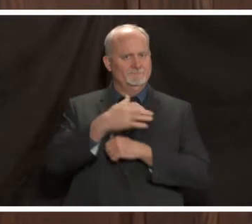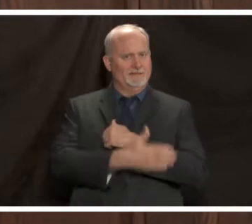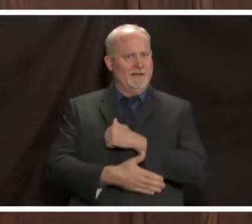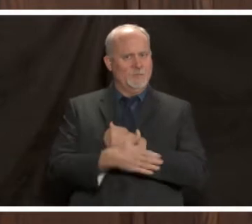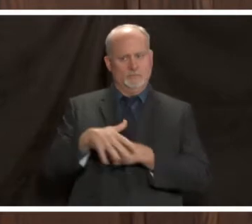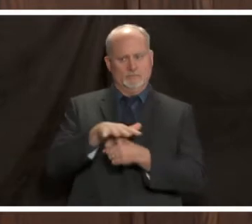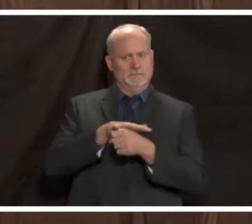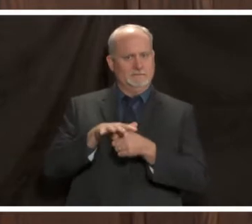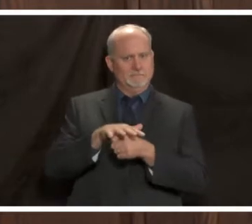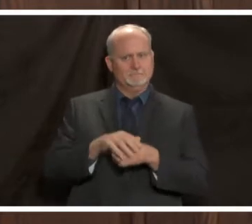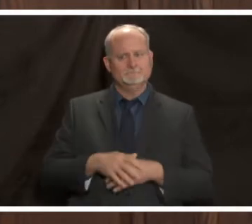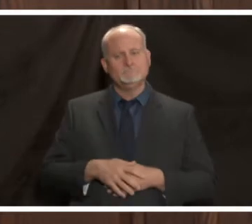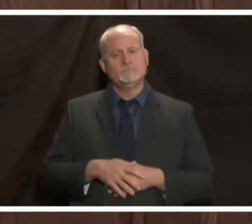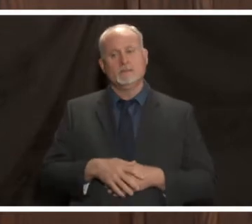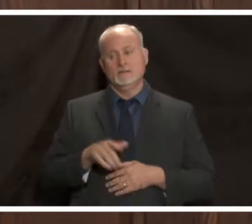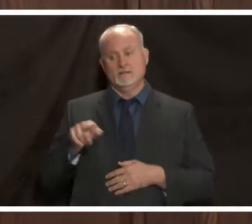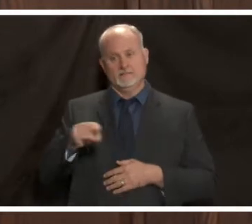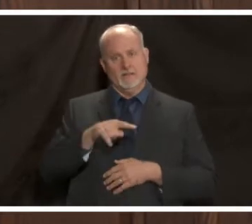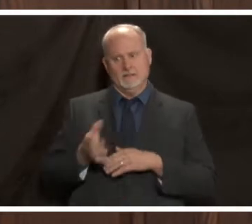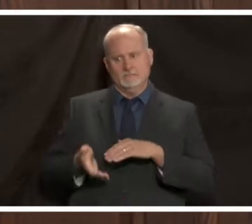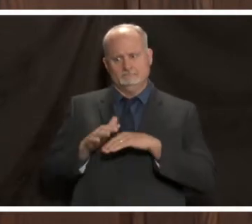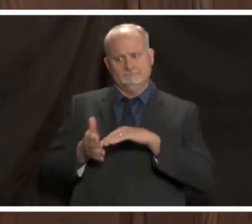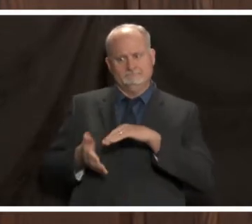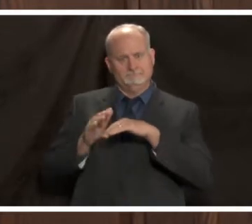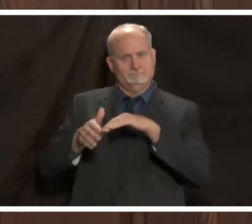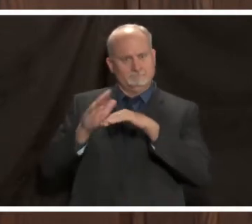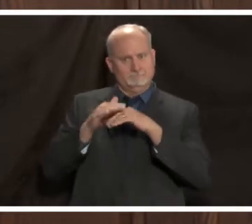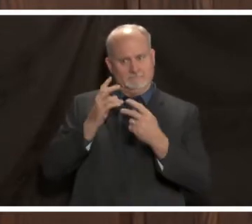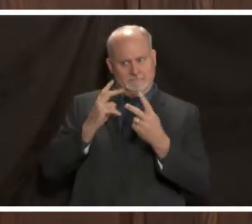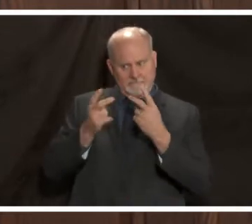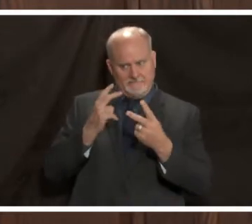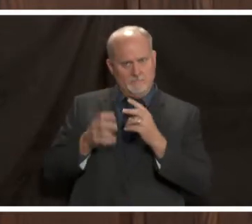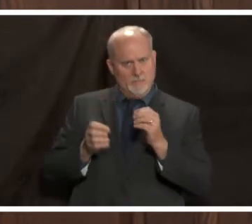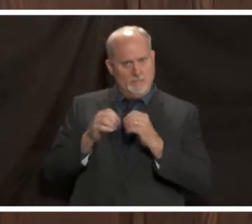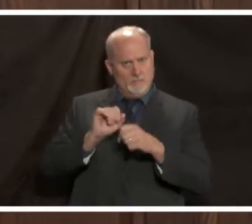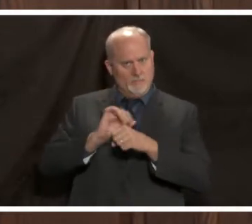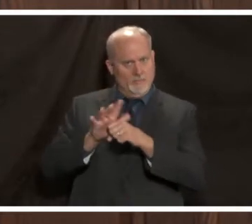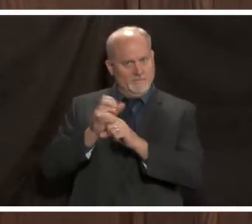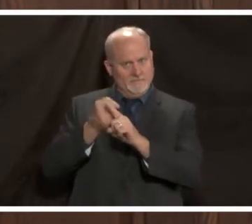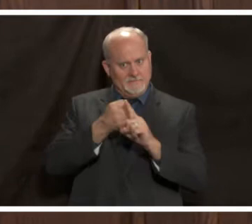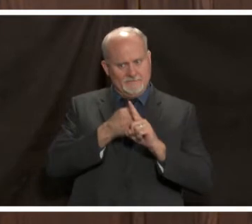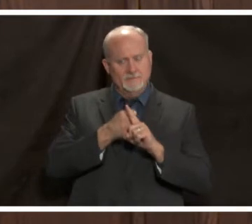this number of patients rising we've also seen an increase in the number of patients requiring